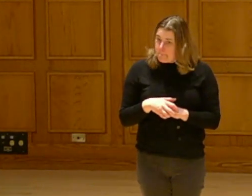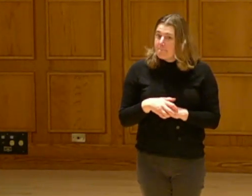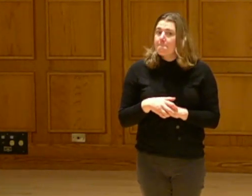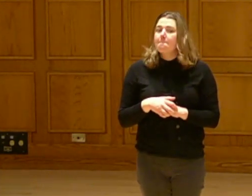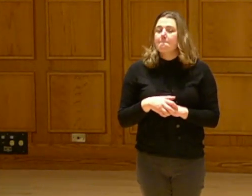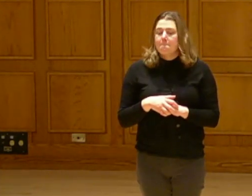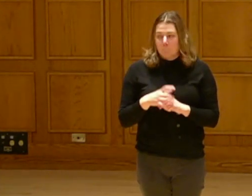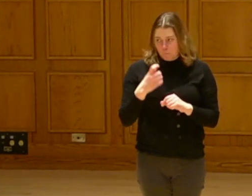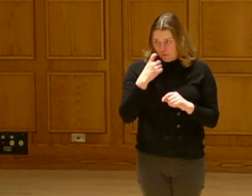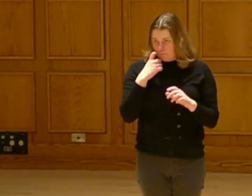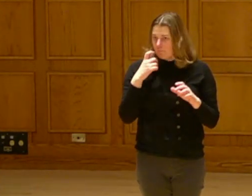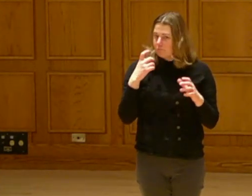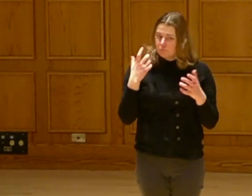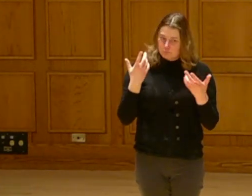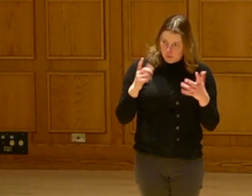At Dream of Wild Health we've begun to do that.